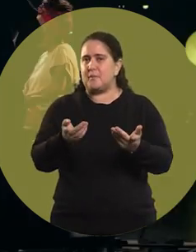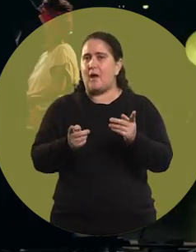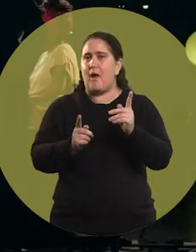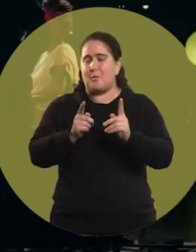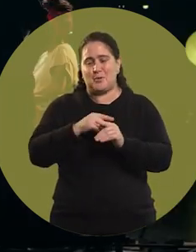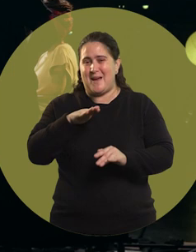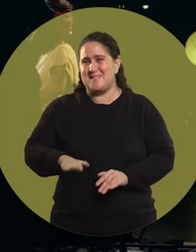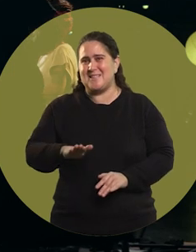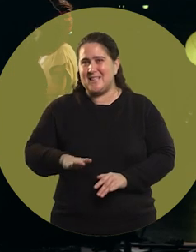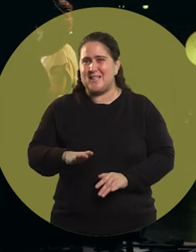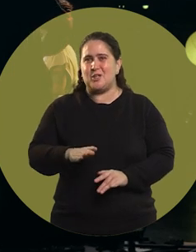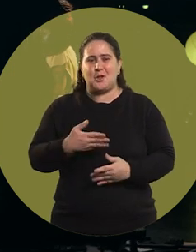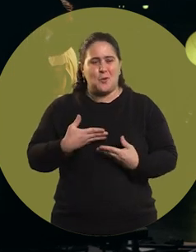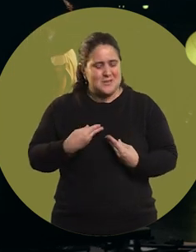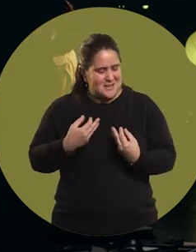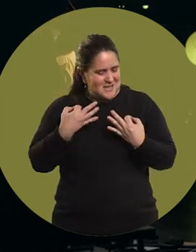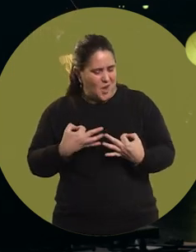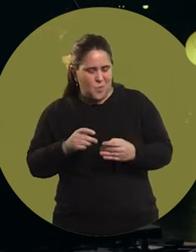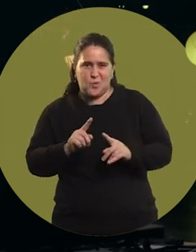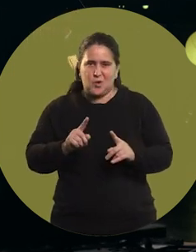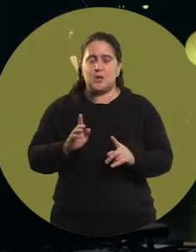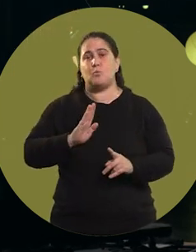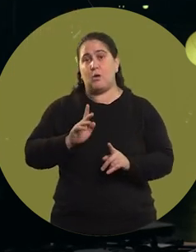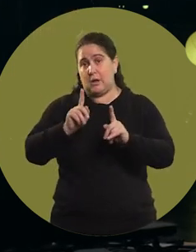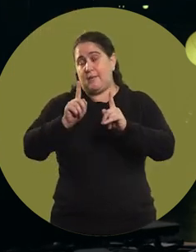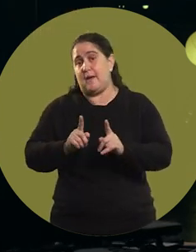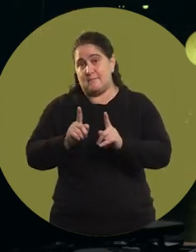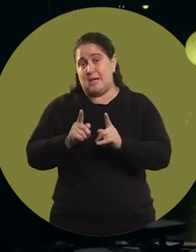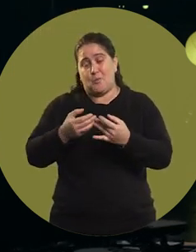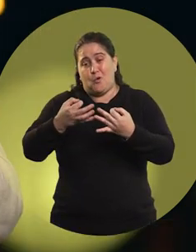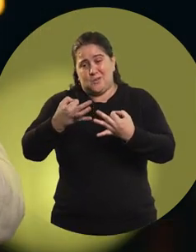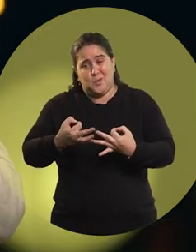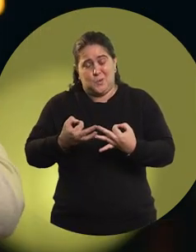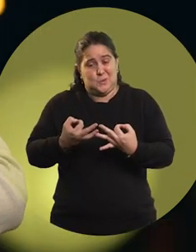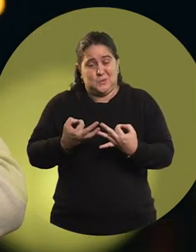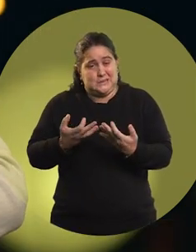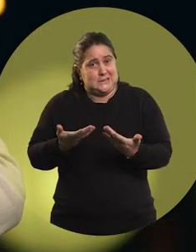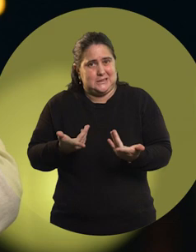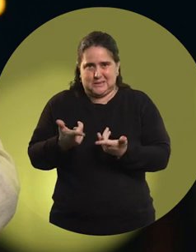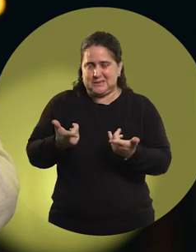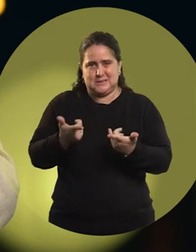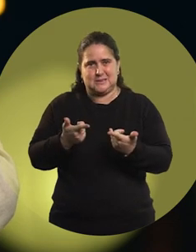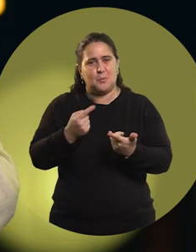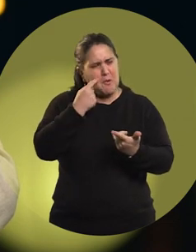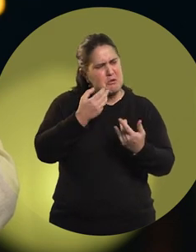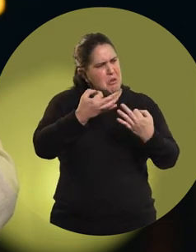when you're younger. You have a lot of insecurities. Women tend to be more insecure than men,